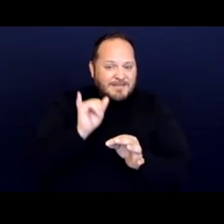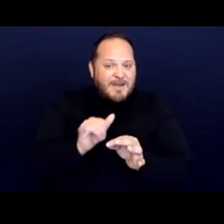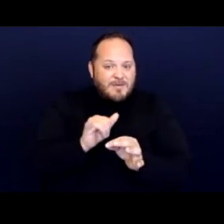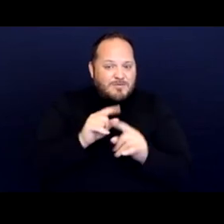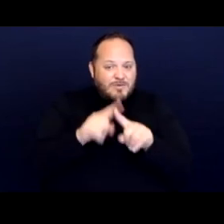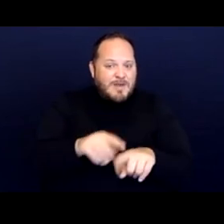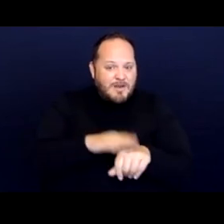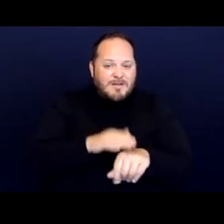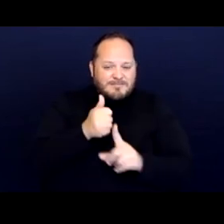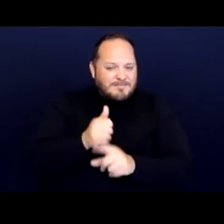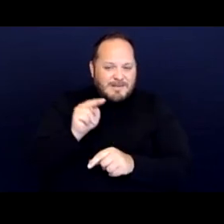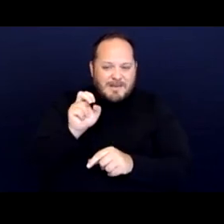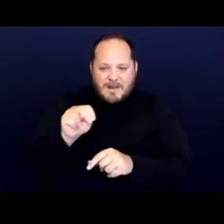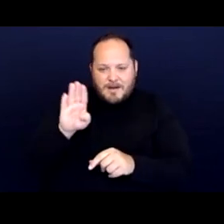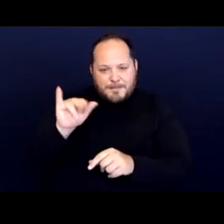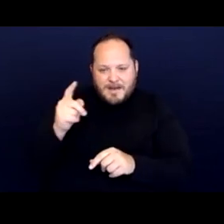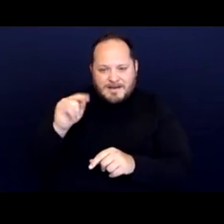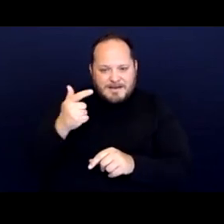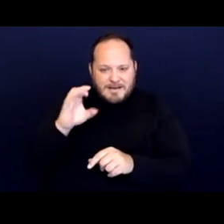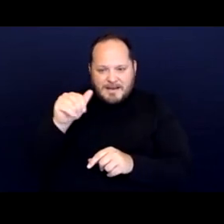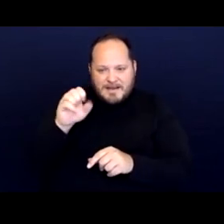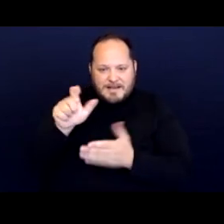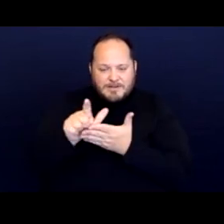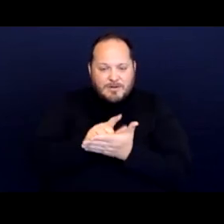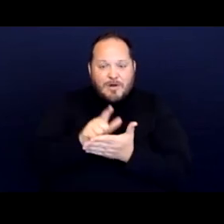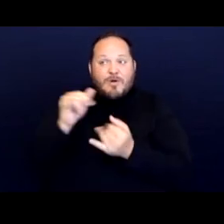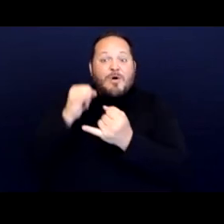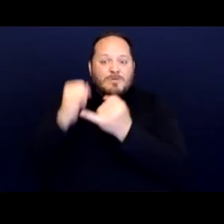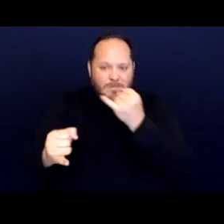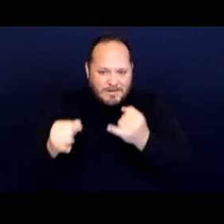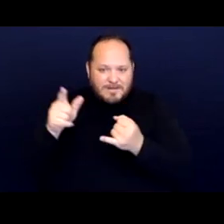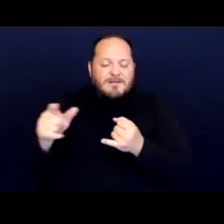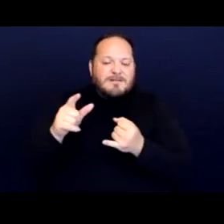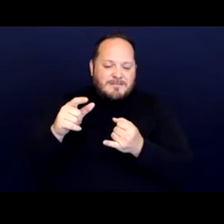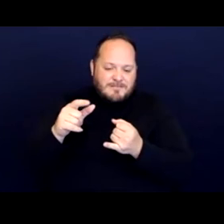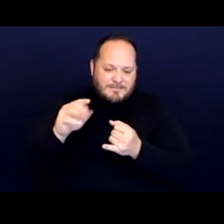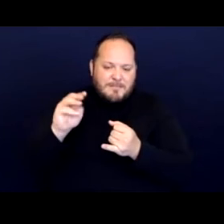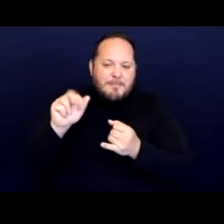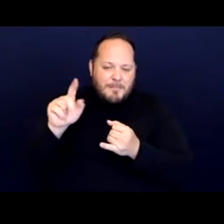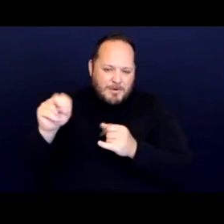that ultimately was relied on by the court and Martin but it wasn't available